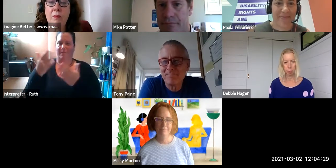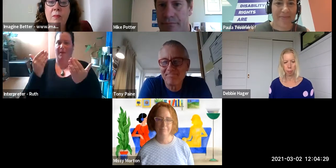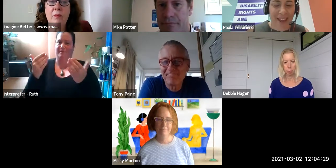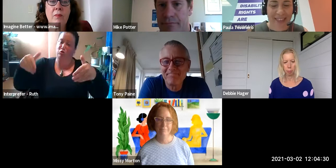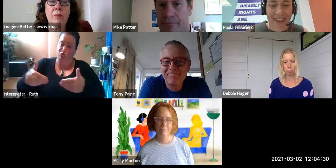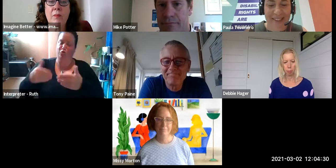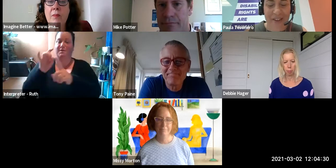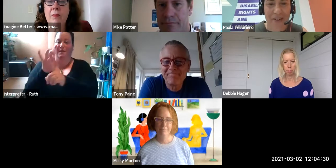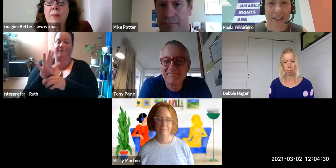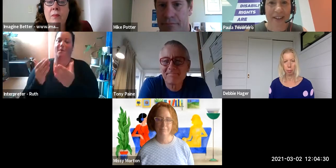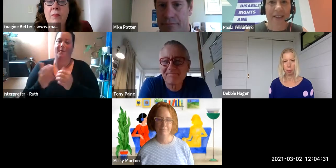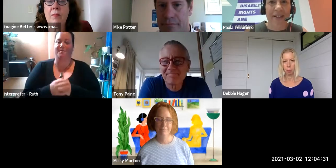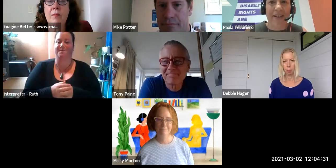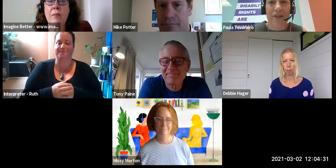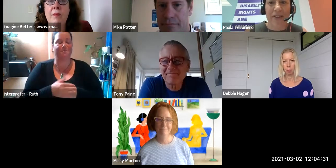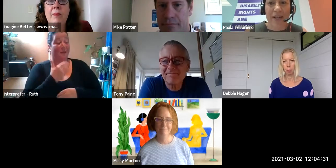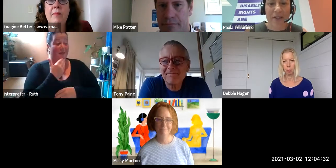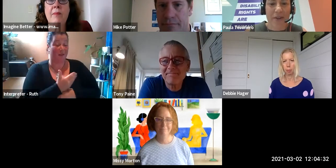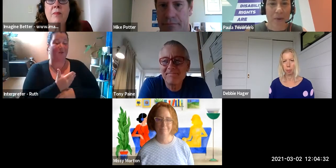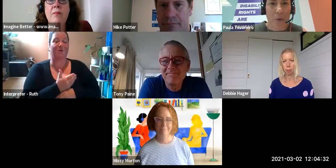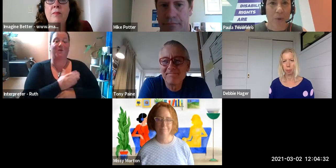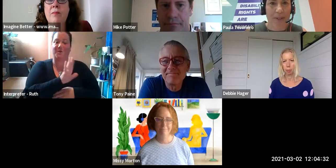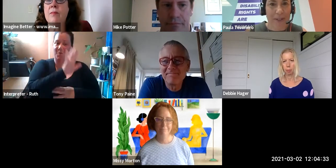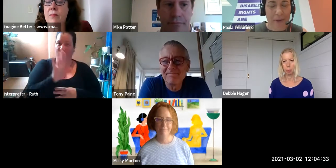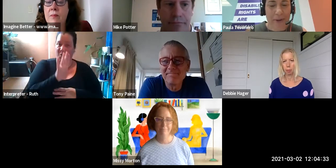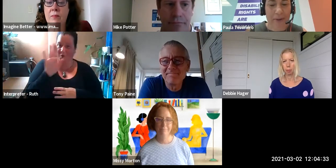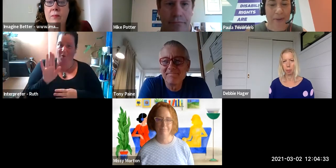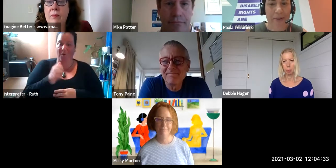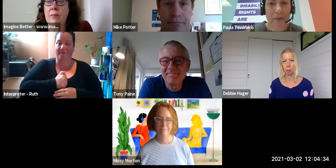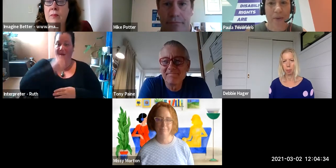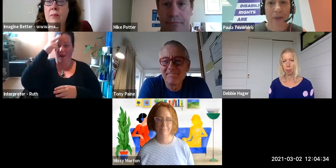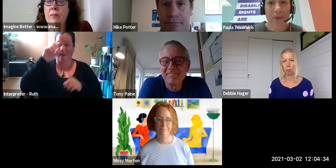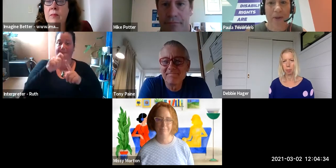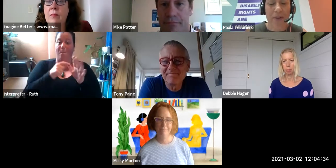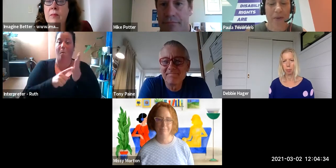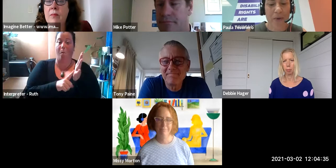[Paula Tesoriero - Disability Rights Commissioner] Thanks Tony. Kia ora tatou ko Paula Tesoriero toko ingoa ko ...